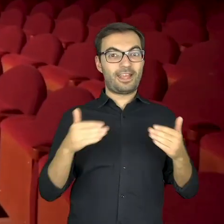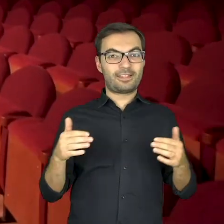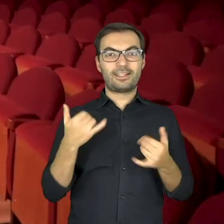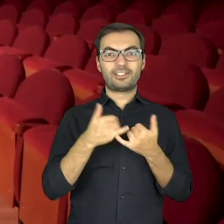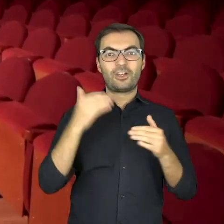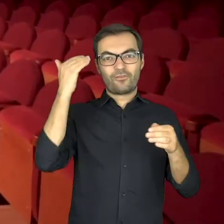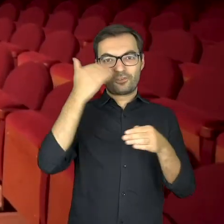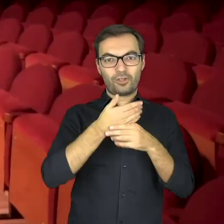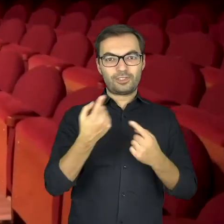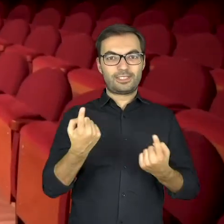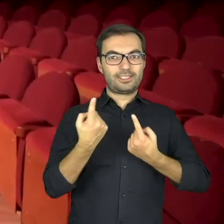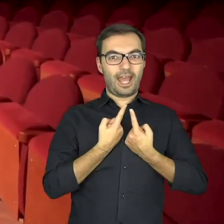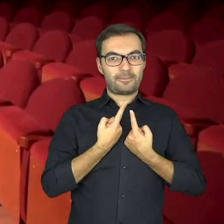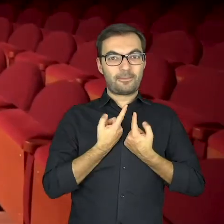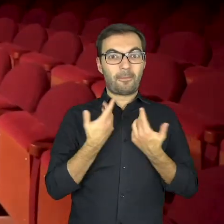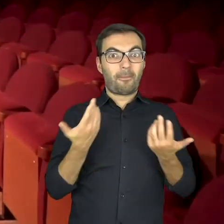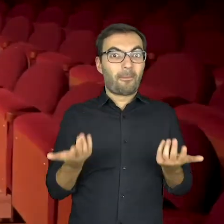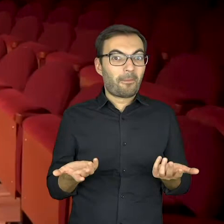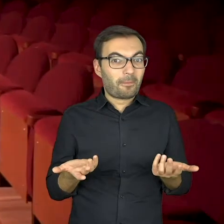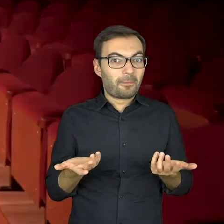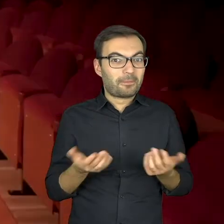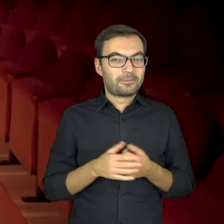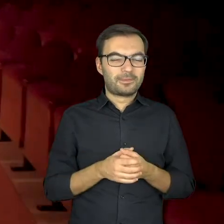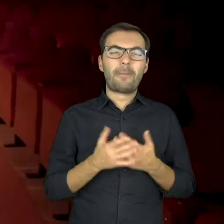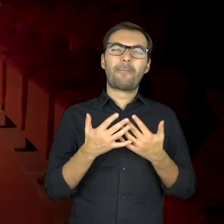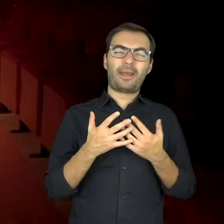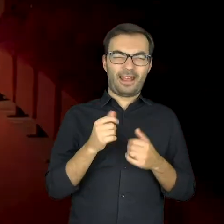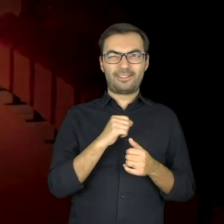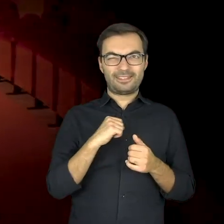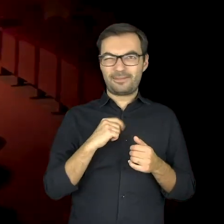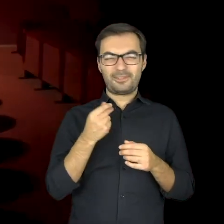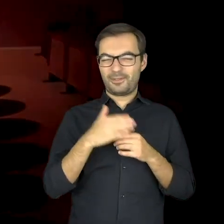when I stay on my own for the whole night. Almost on my own…